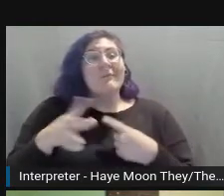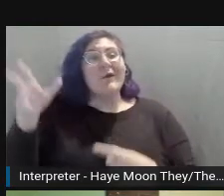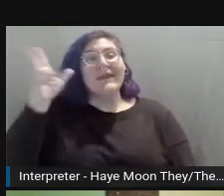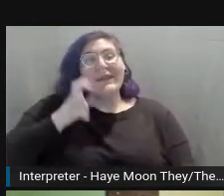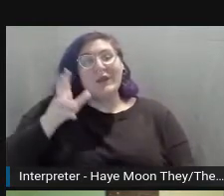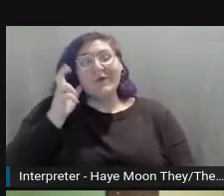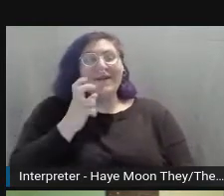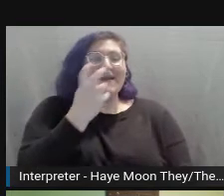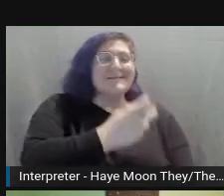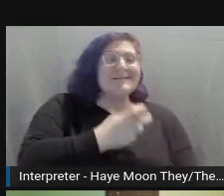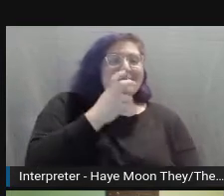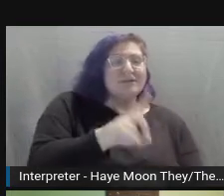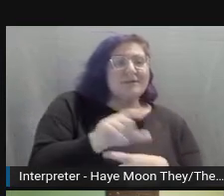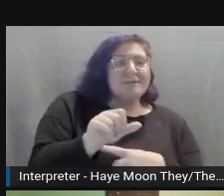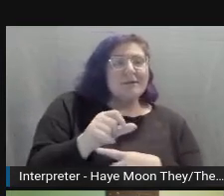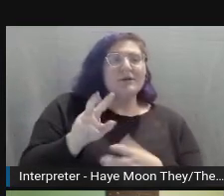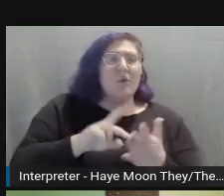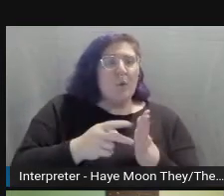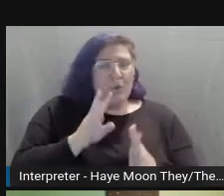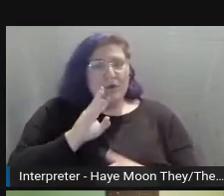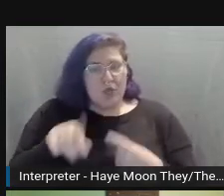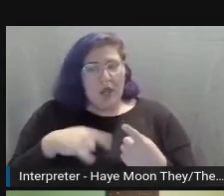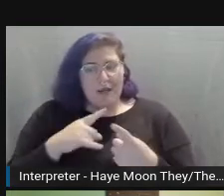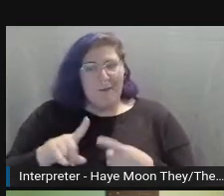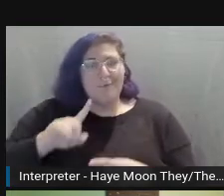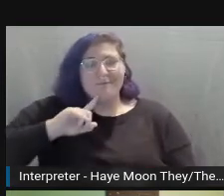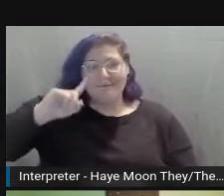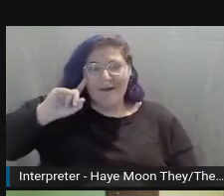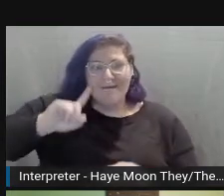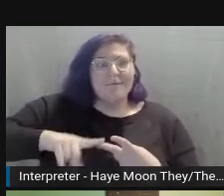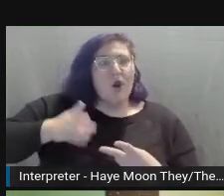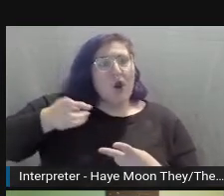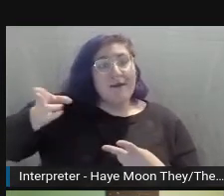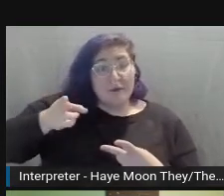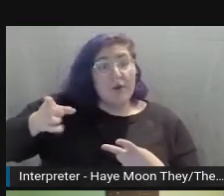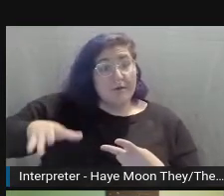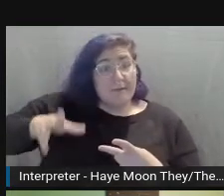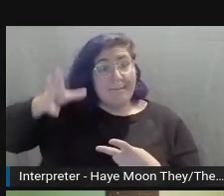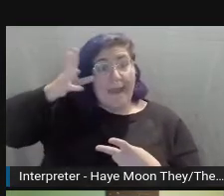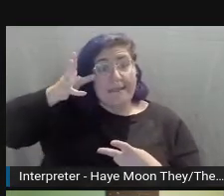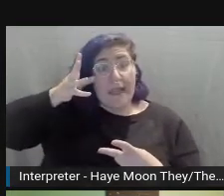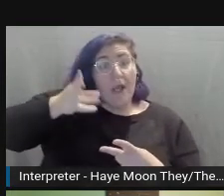we're talking about someone who's deaf or hard of hearing, such as my dad being deaf in one ear.